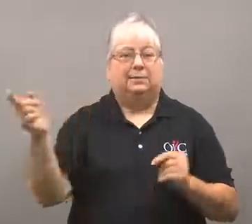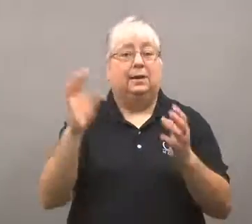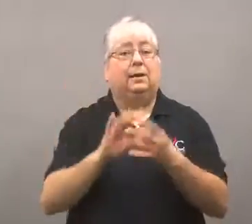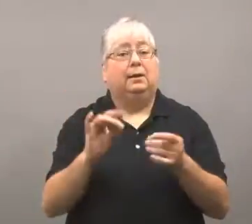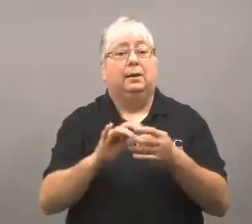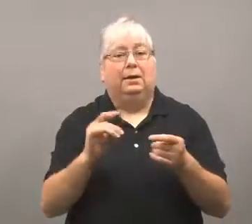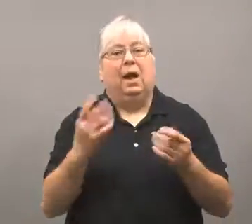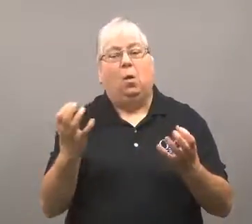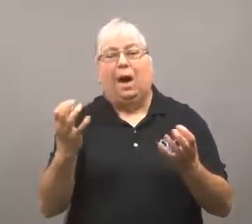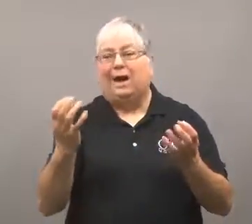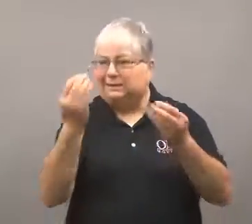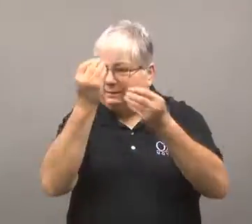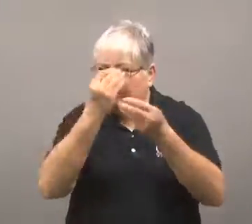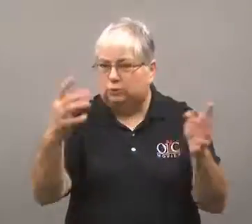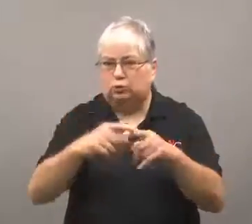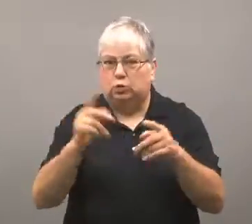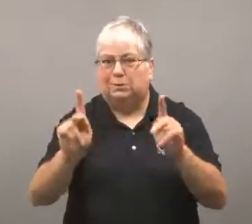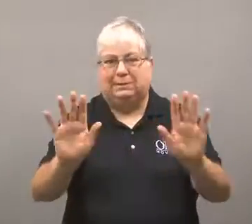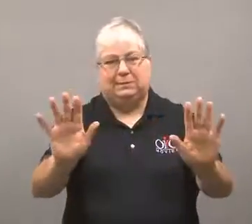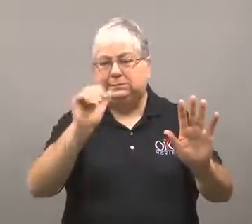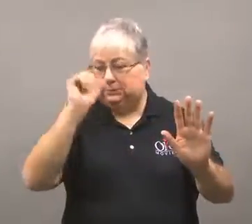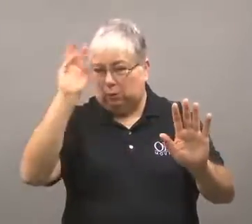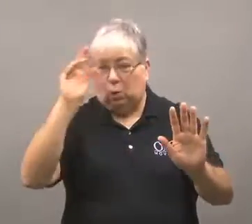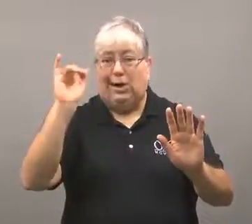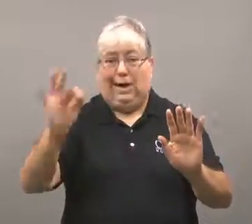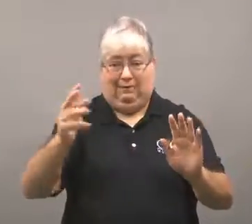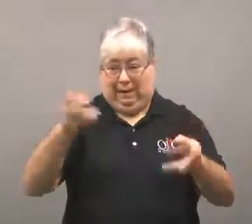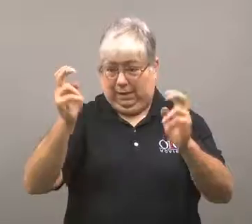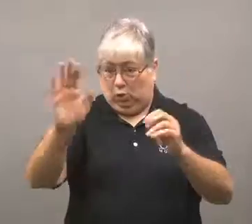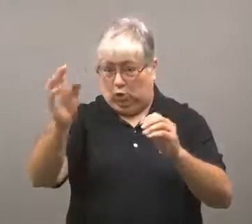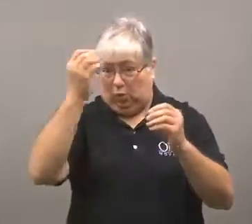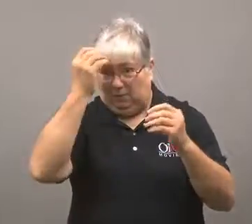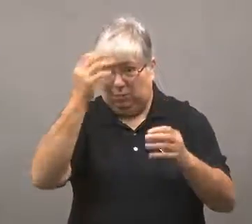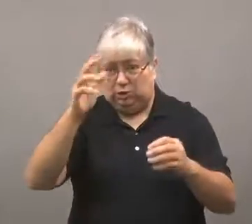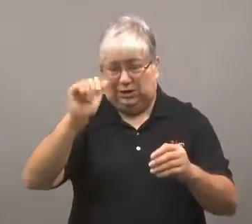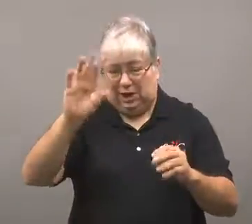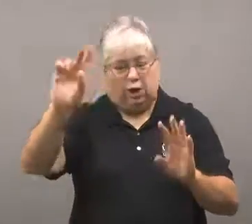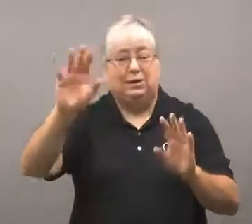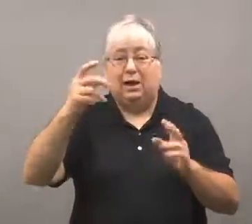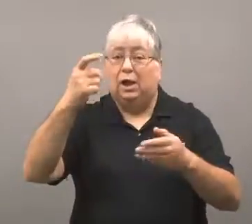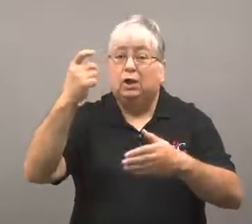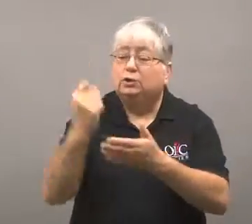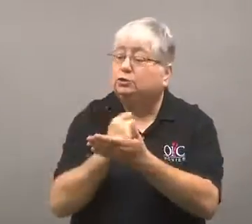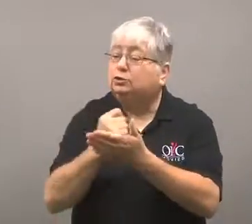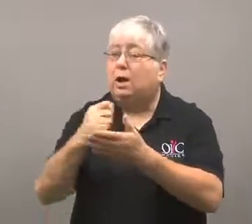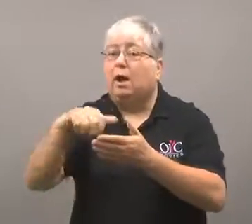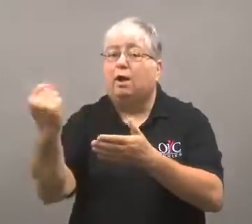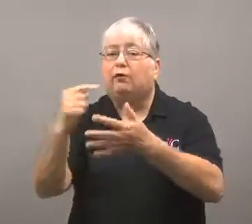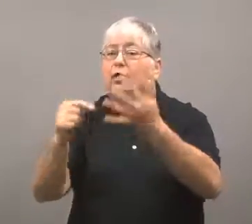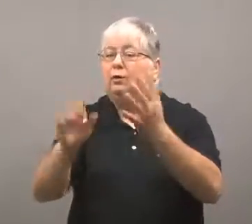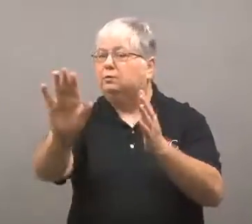said he wanted customers to know